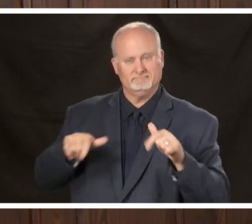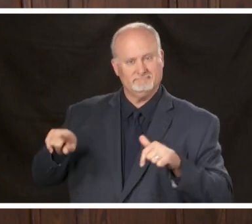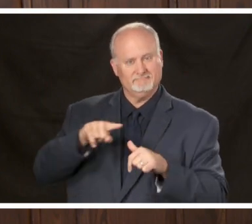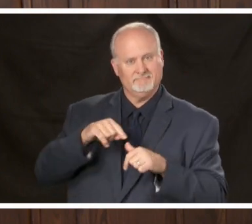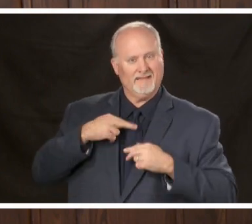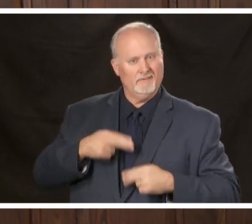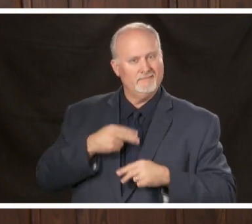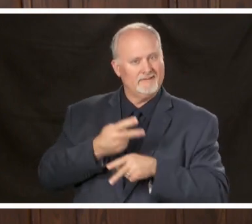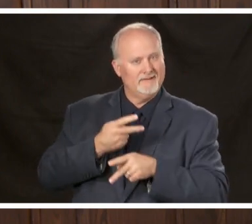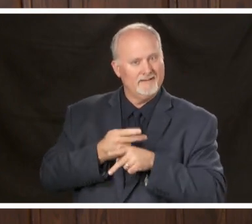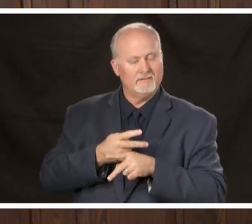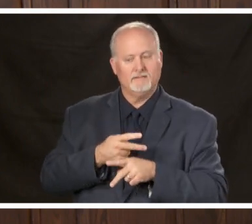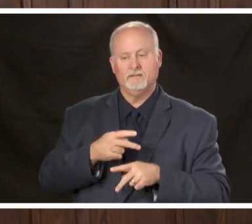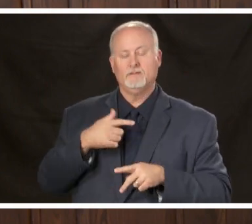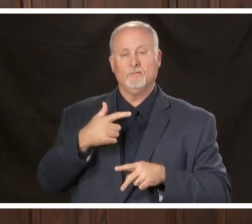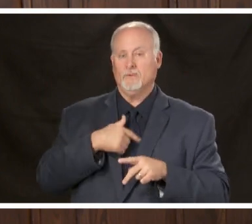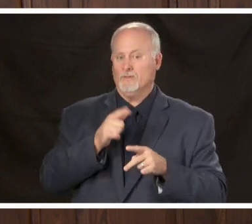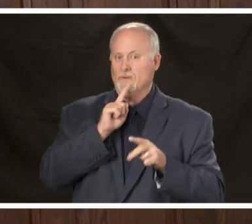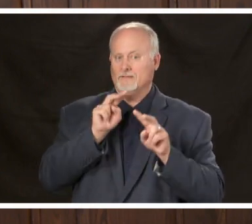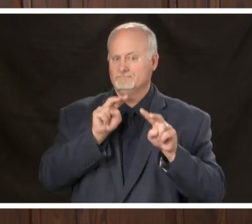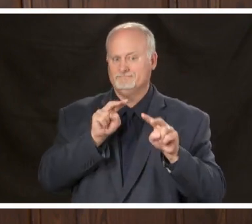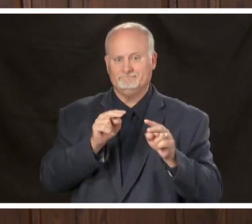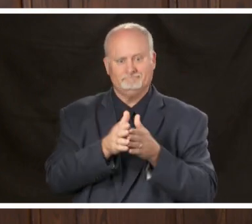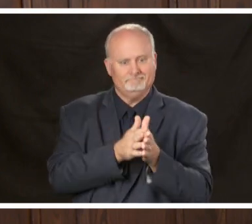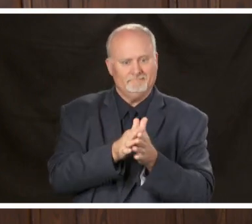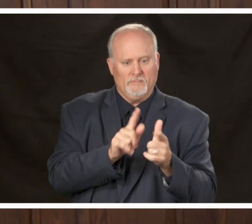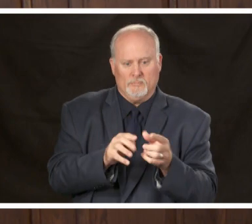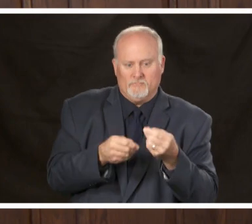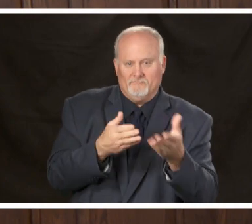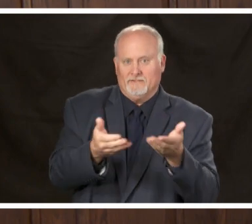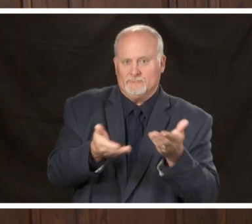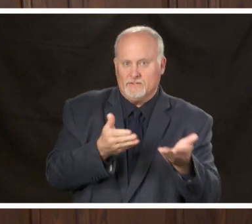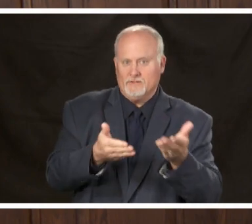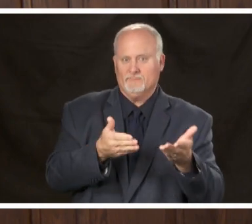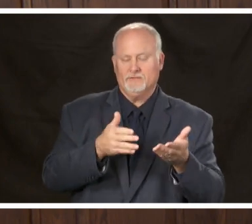serve our patients and to expand the services that we're able to provide